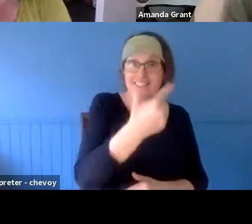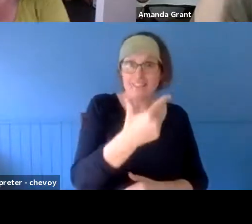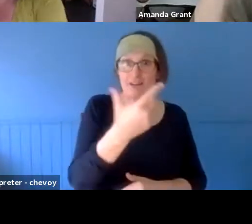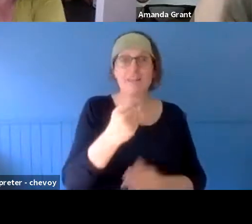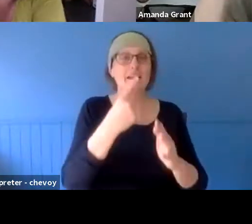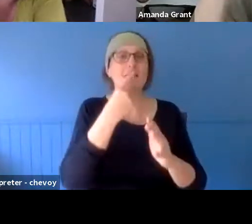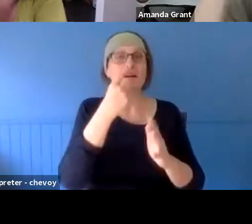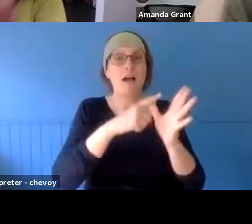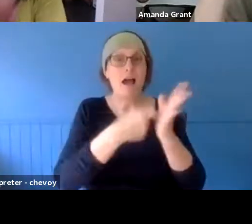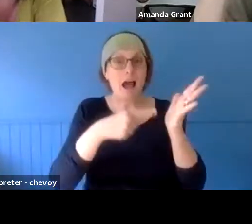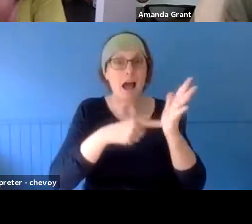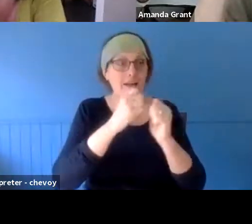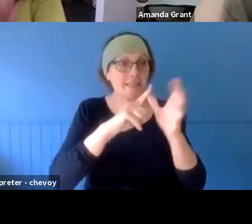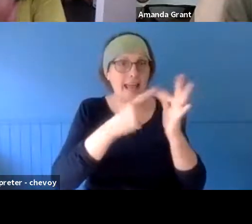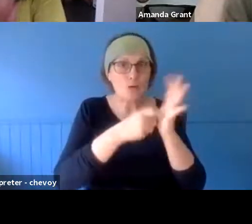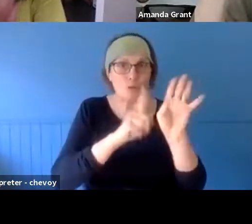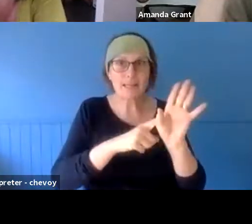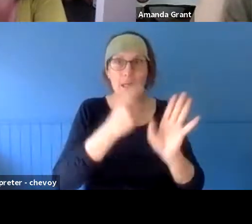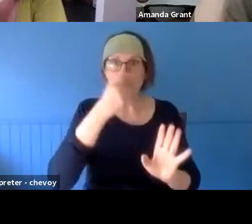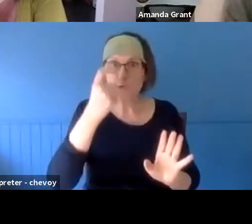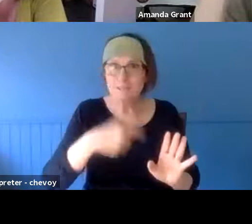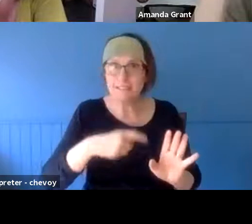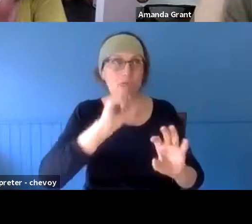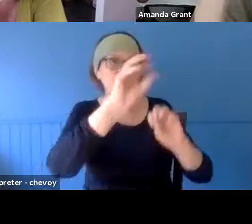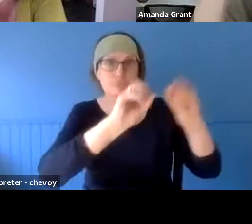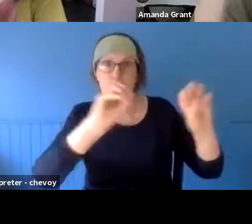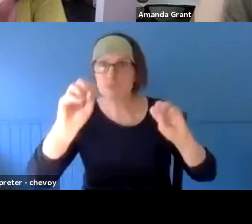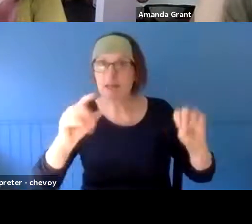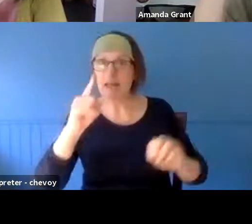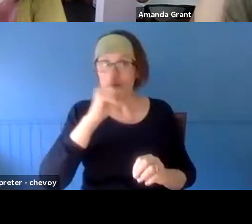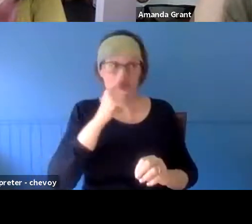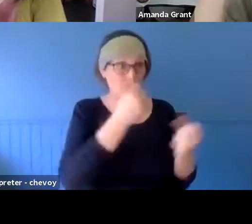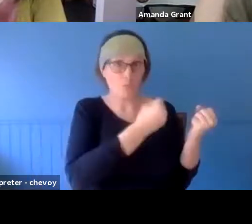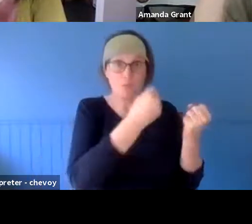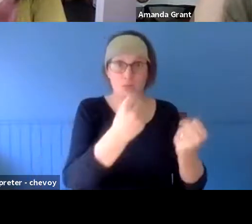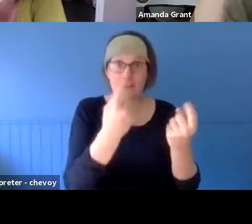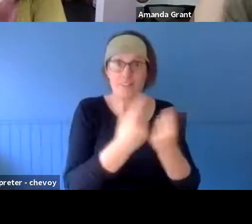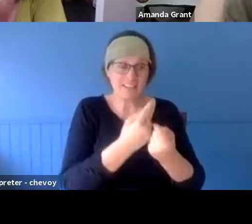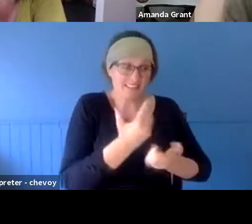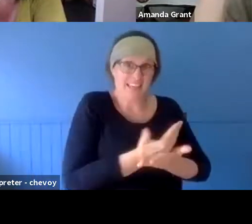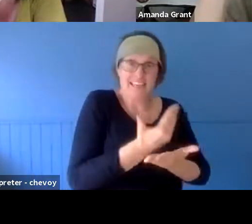Hobart - people brought along things they had kept from that fire, and there were things obviously in the exhibition. One of the things that's